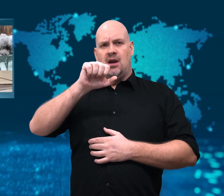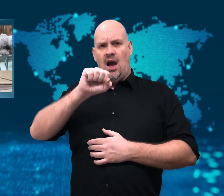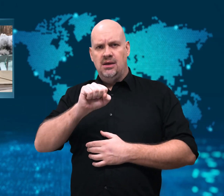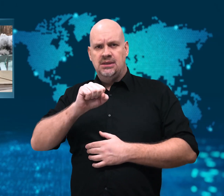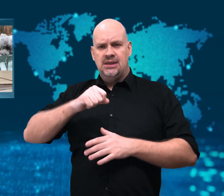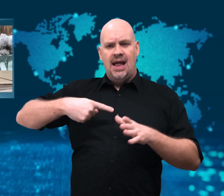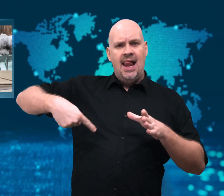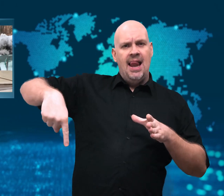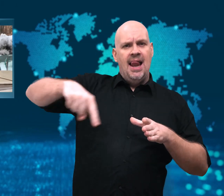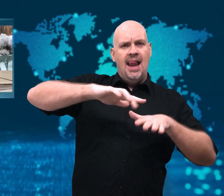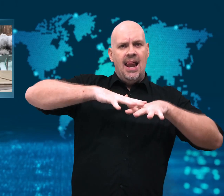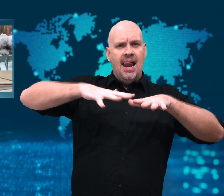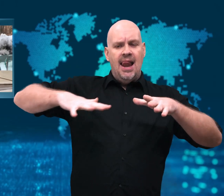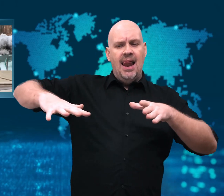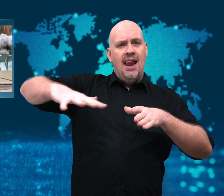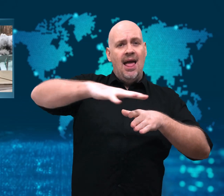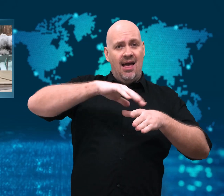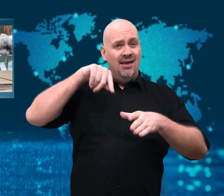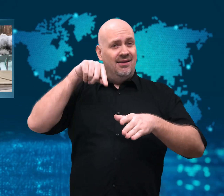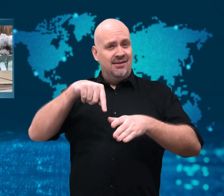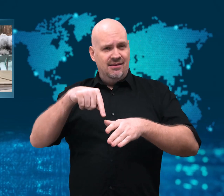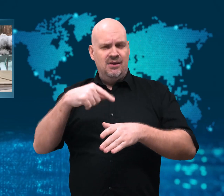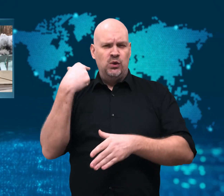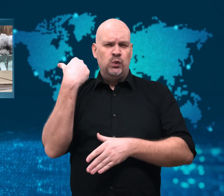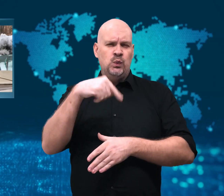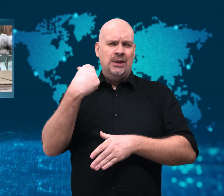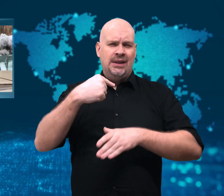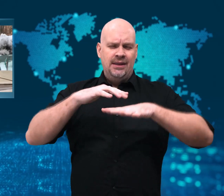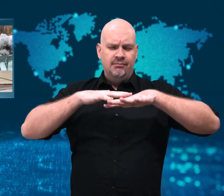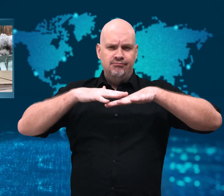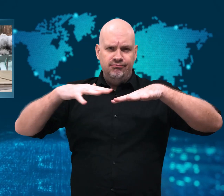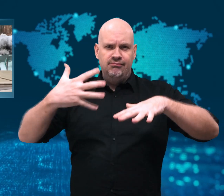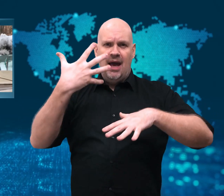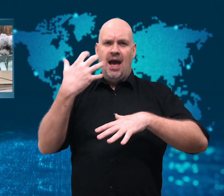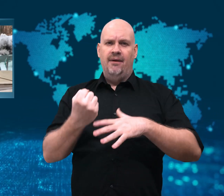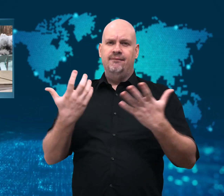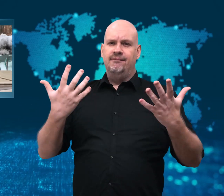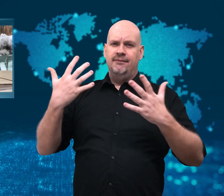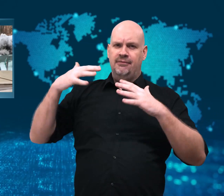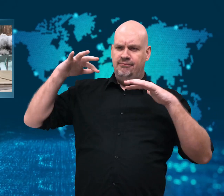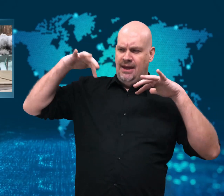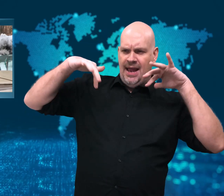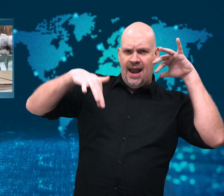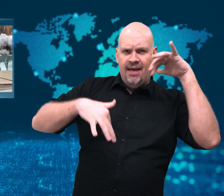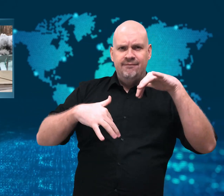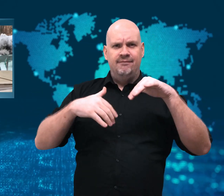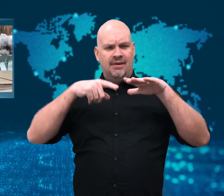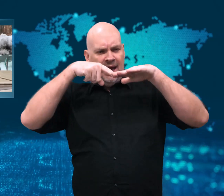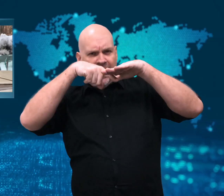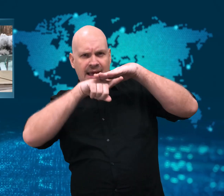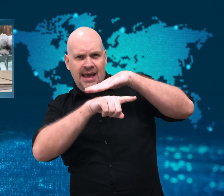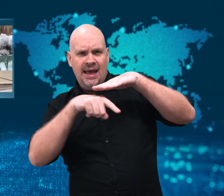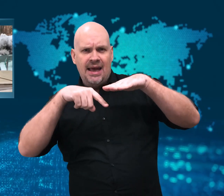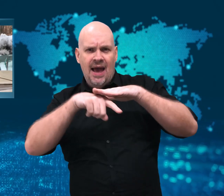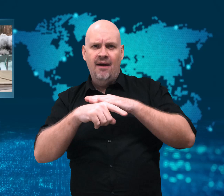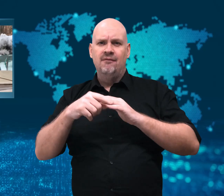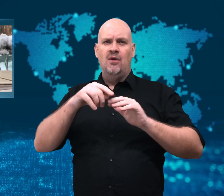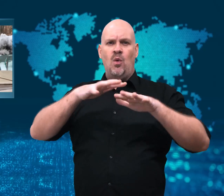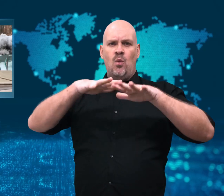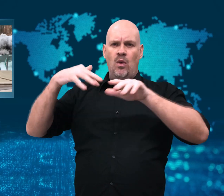and waterfalls that surround the green waters in a canyon on Furnas Lake.